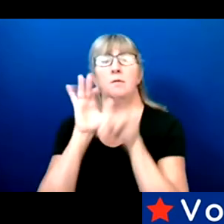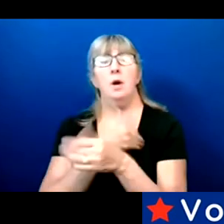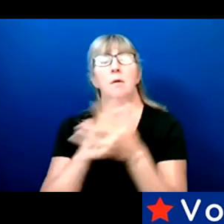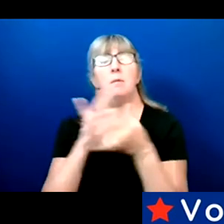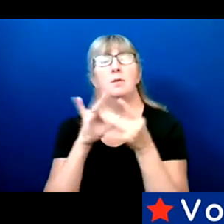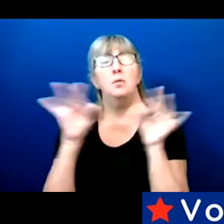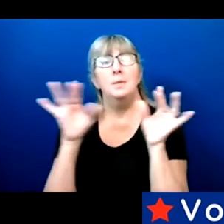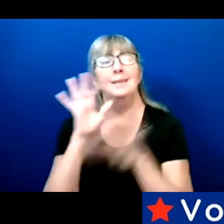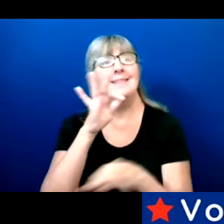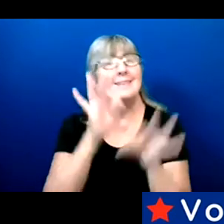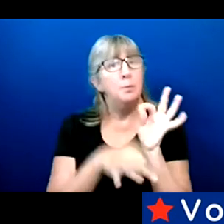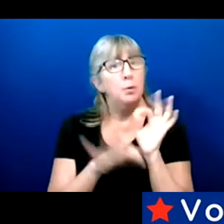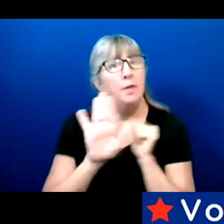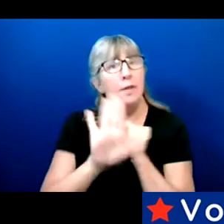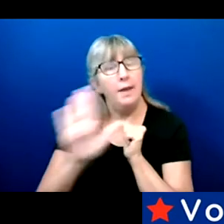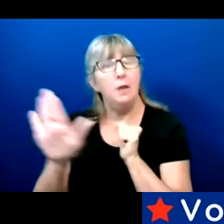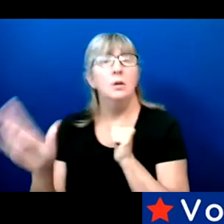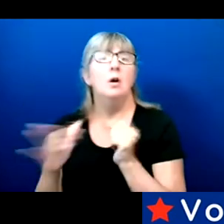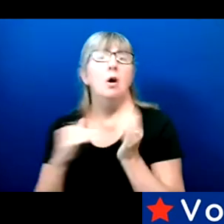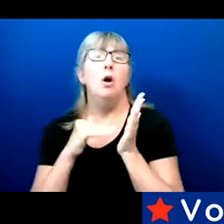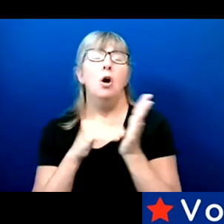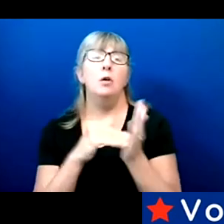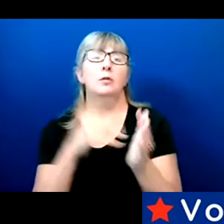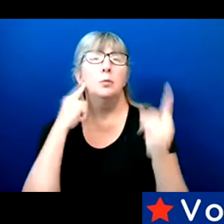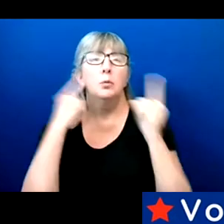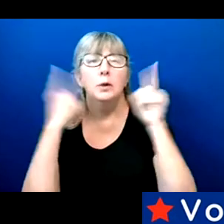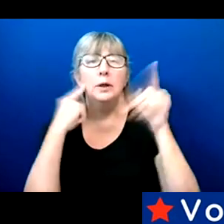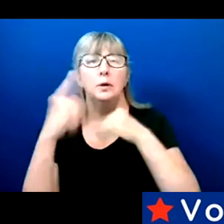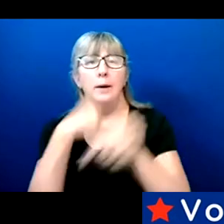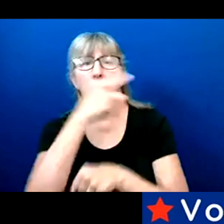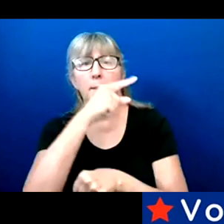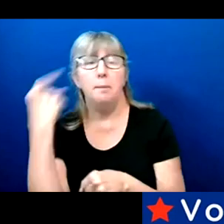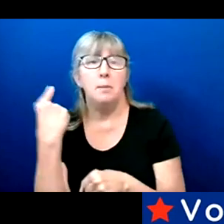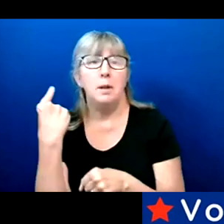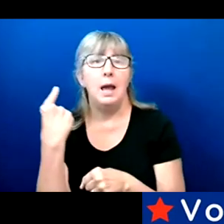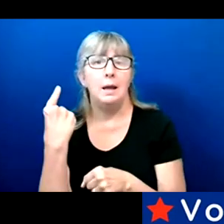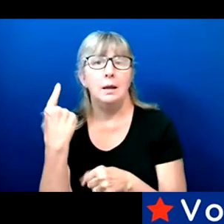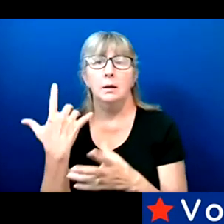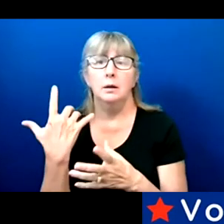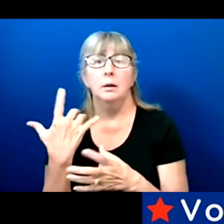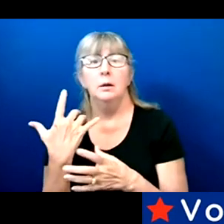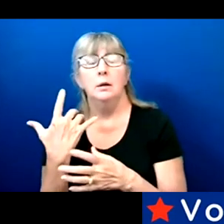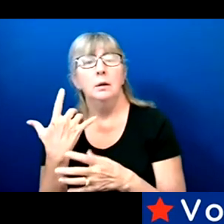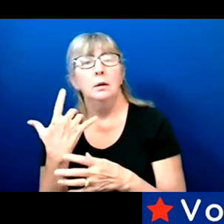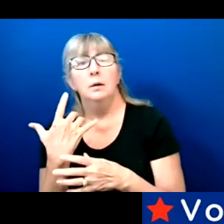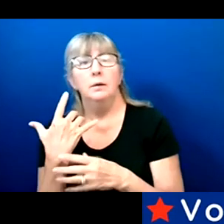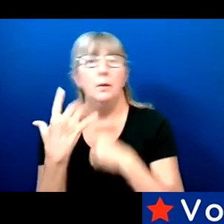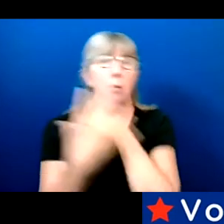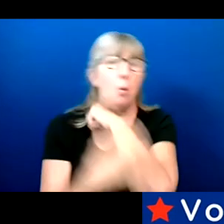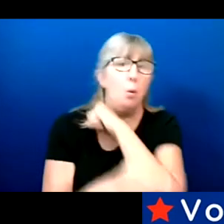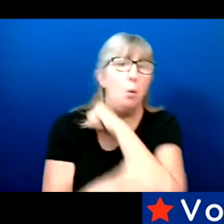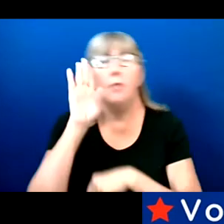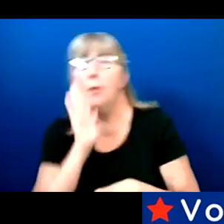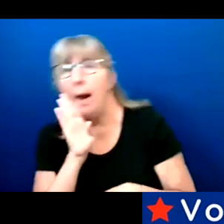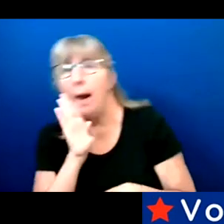In other words, a lot of times we hear about the Black, the poor, the Brown, and I'm all of that. And I'm also blind.